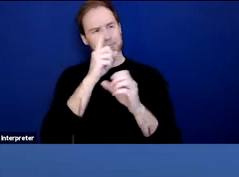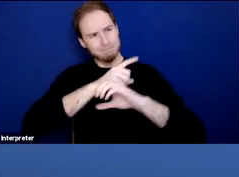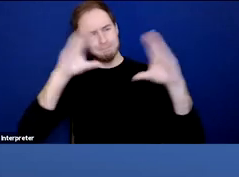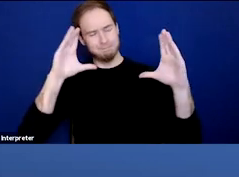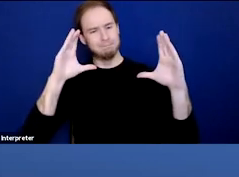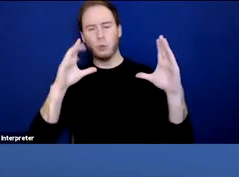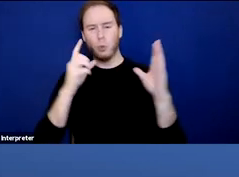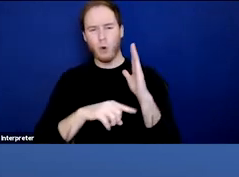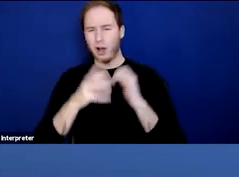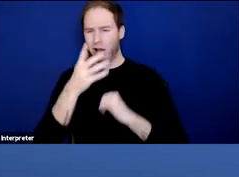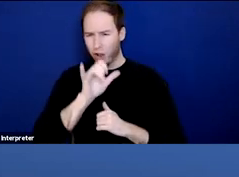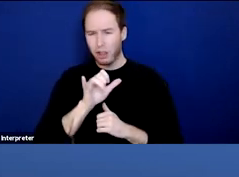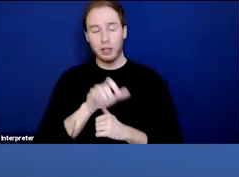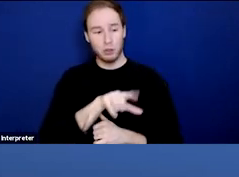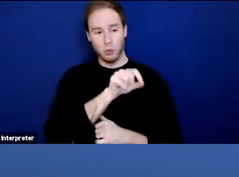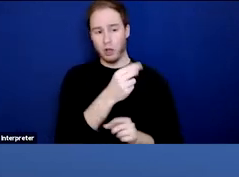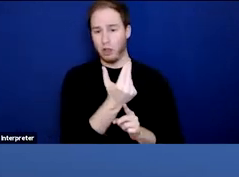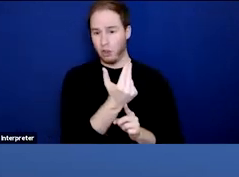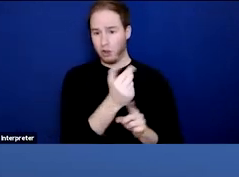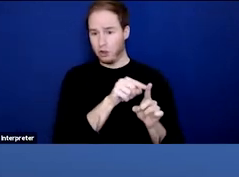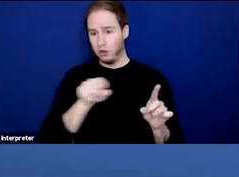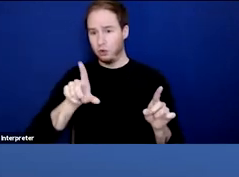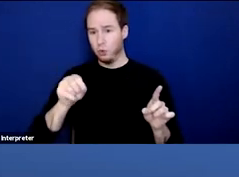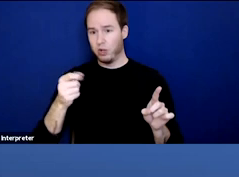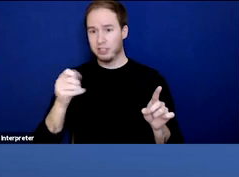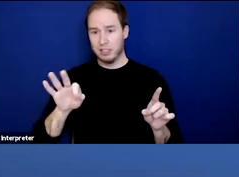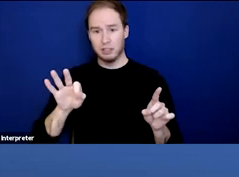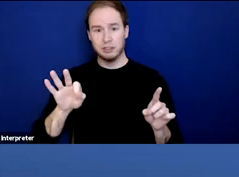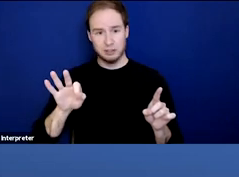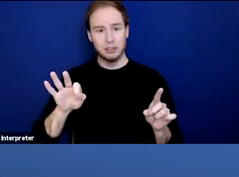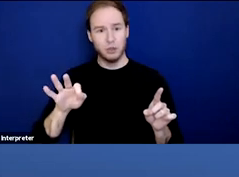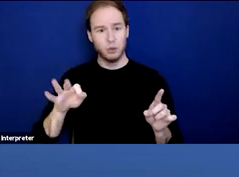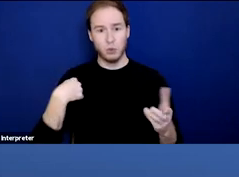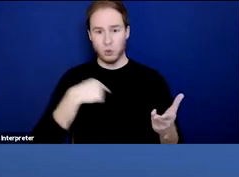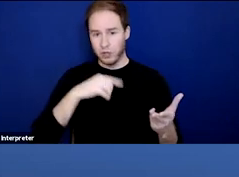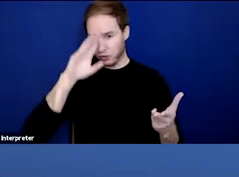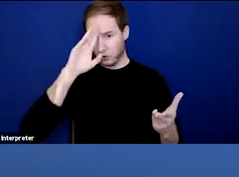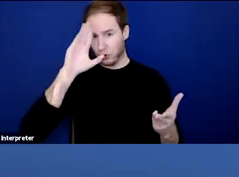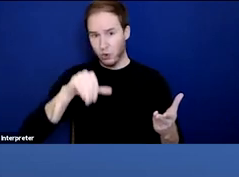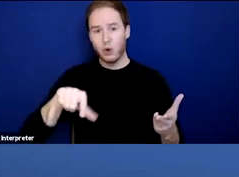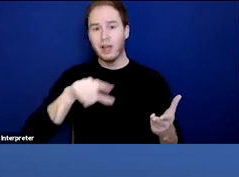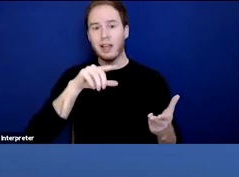And from 2013 to 2019, we know that the age-adjusted rate of deaths